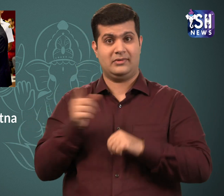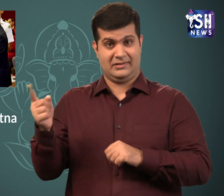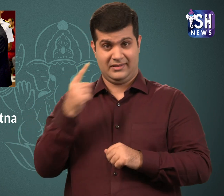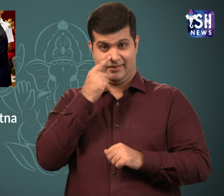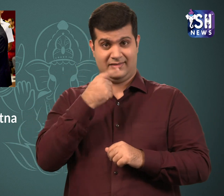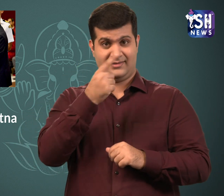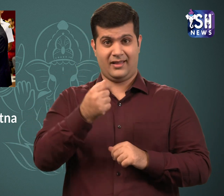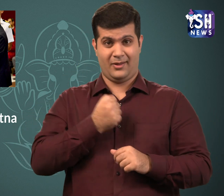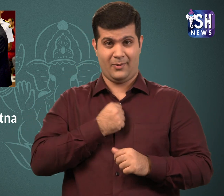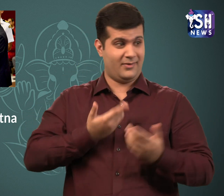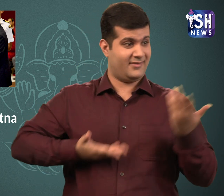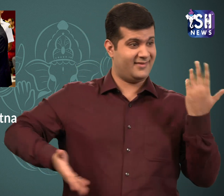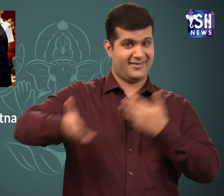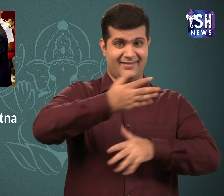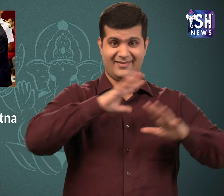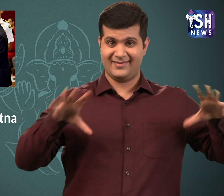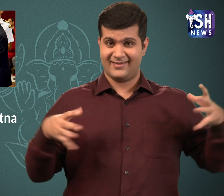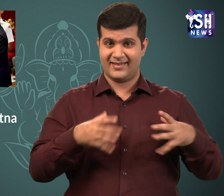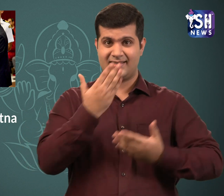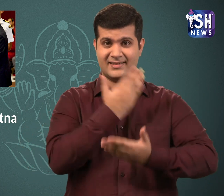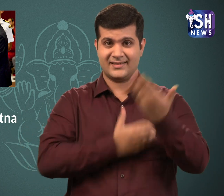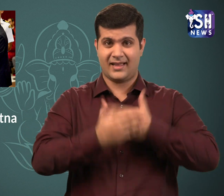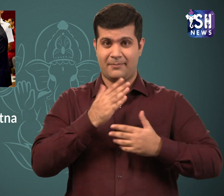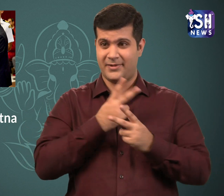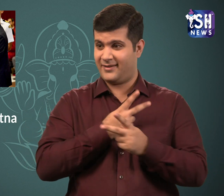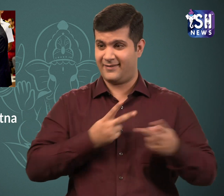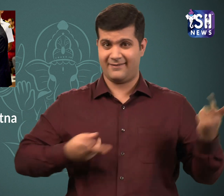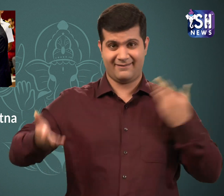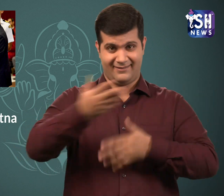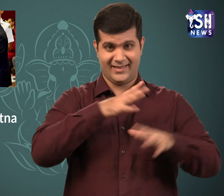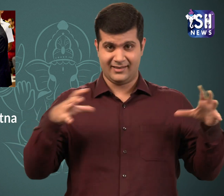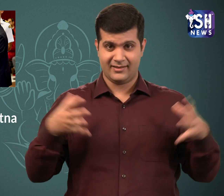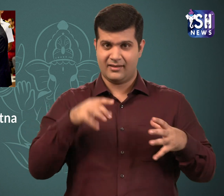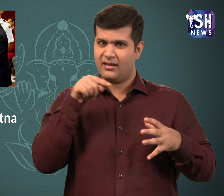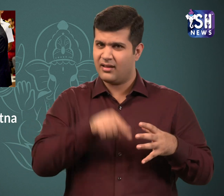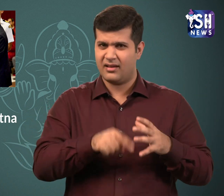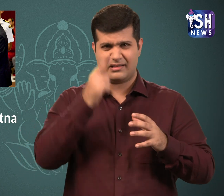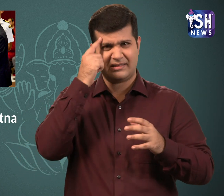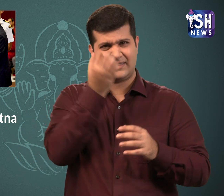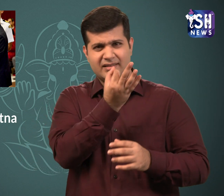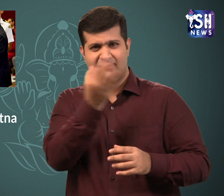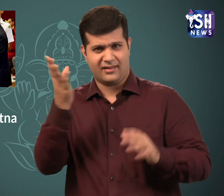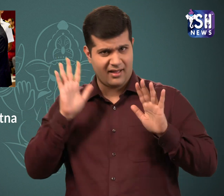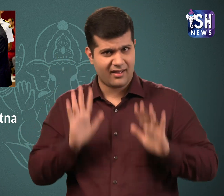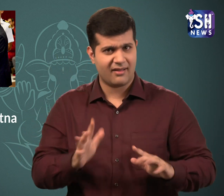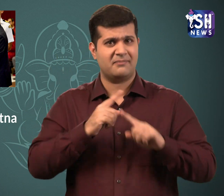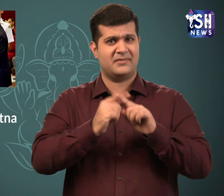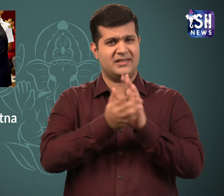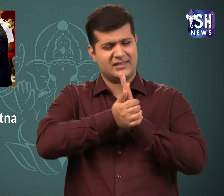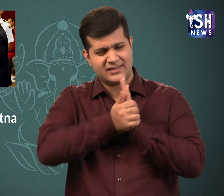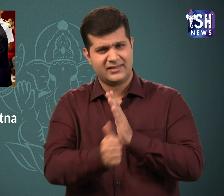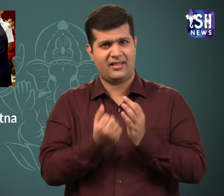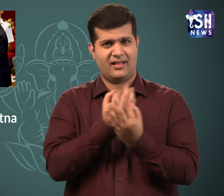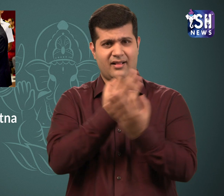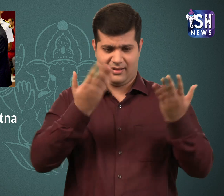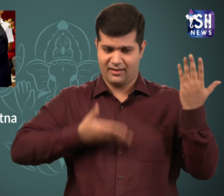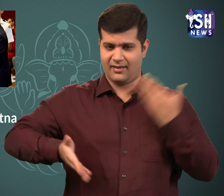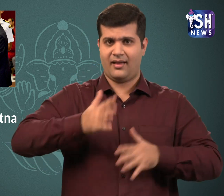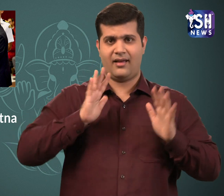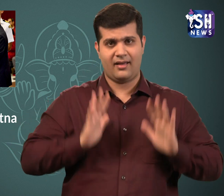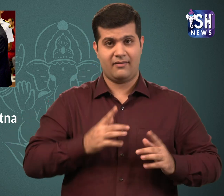She said that people with disabilities have a lot of skill and talent.